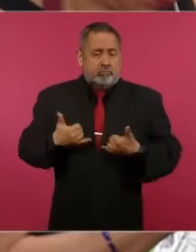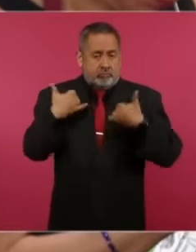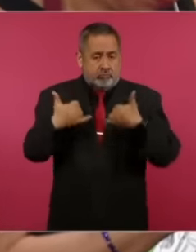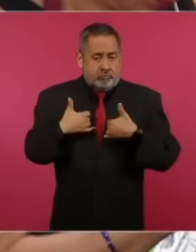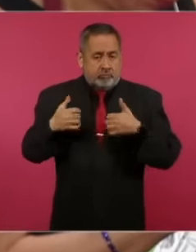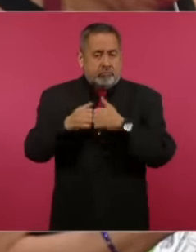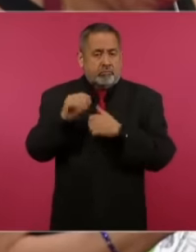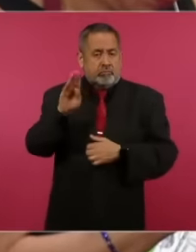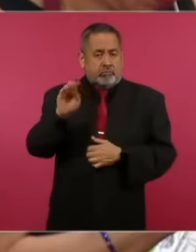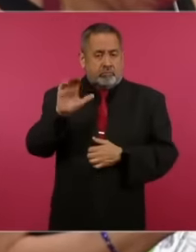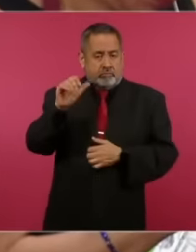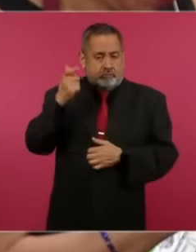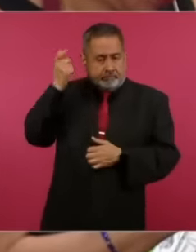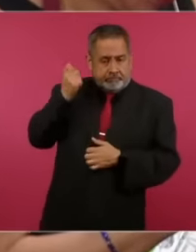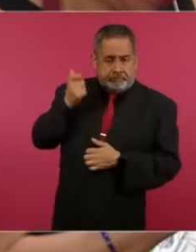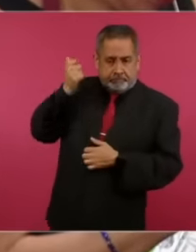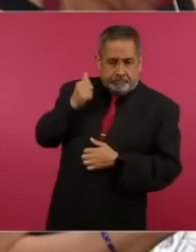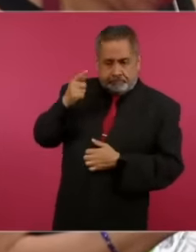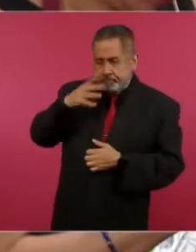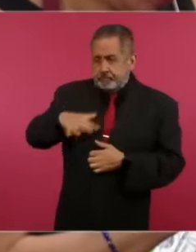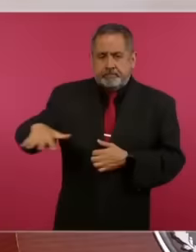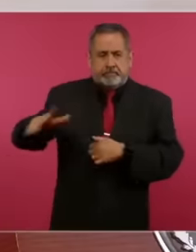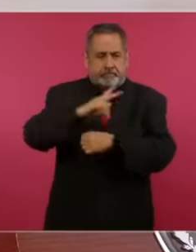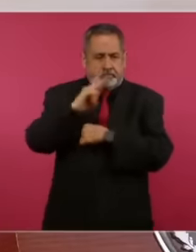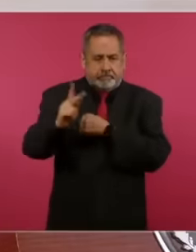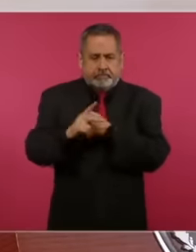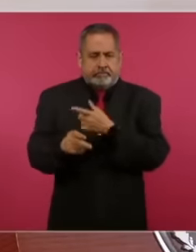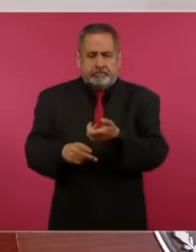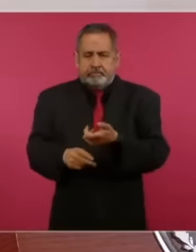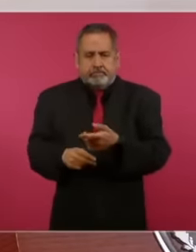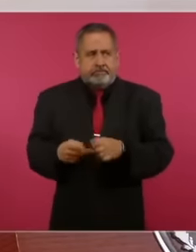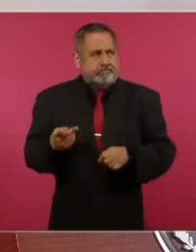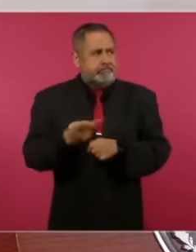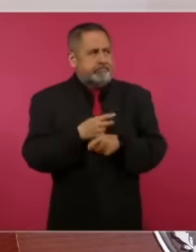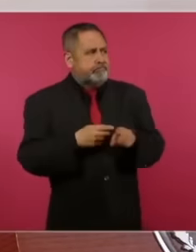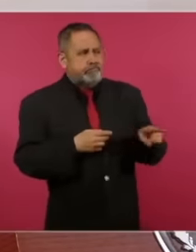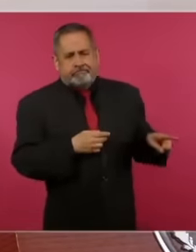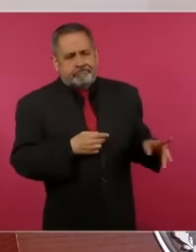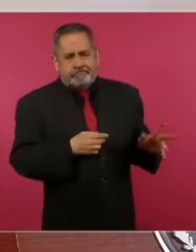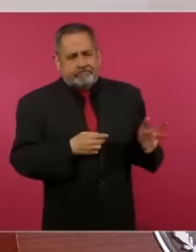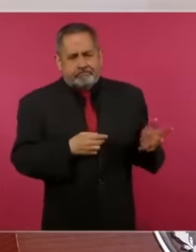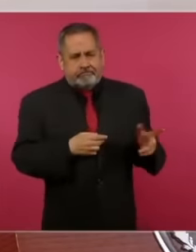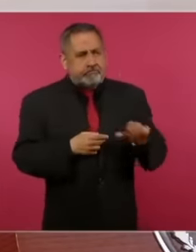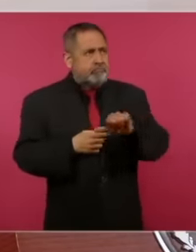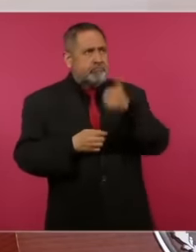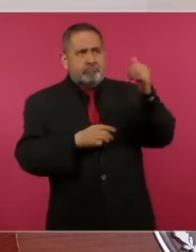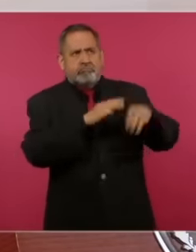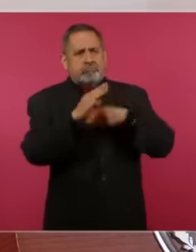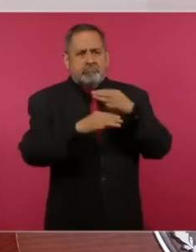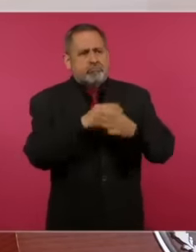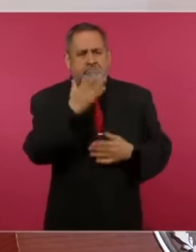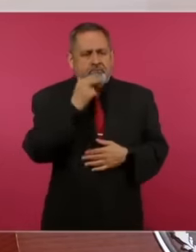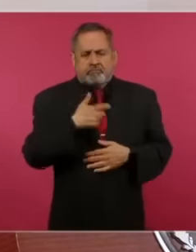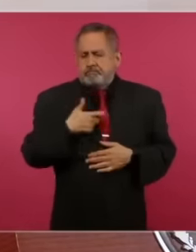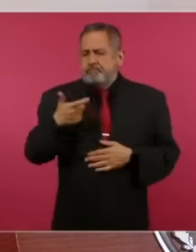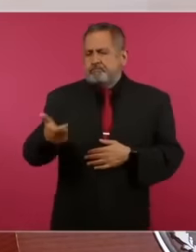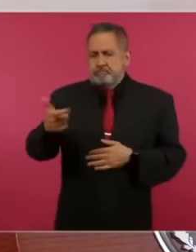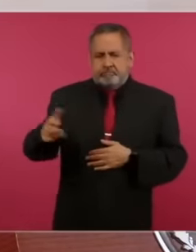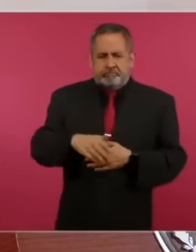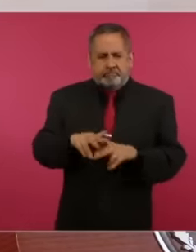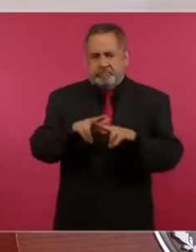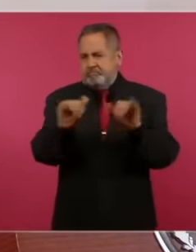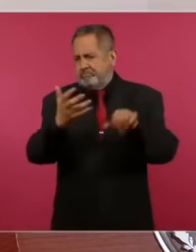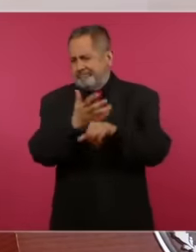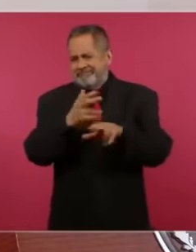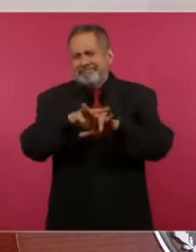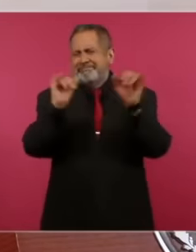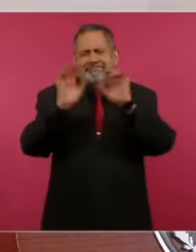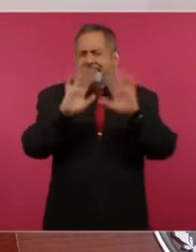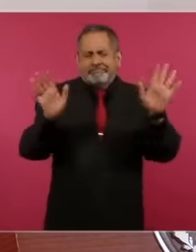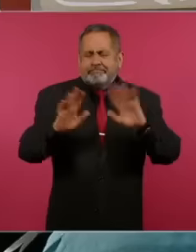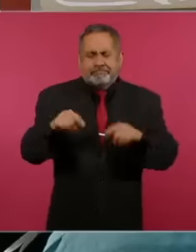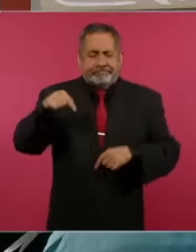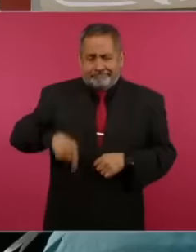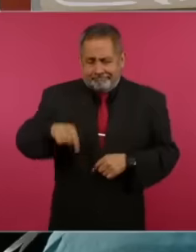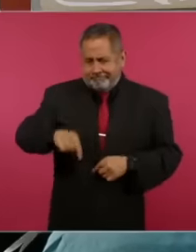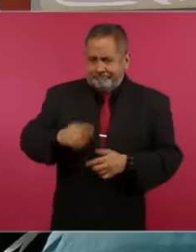scholarships in the country that does not happen in other parts or in the United States anywhere proportionally